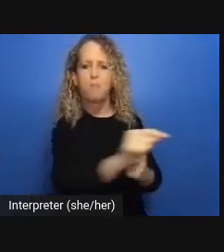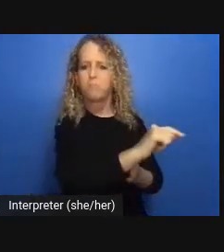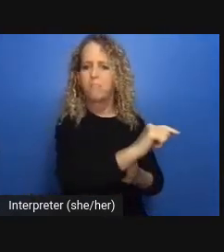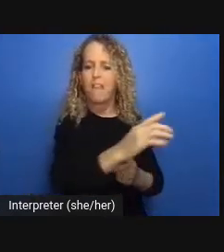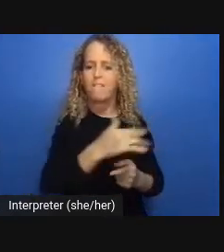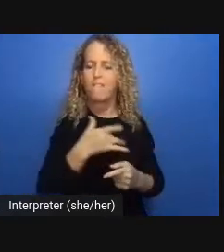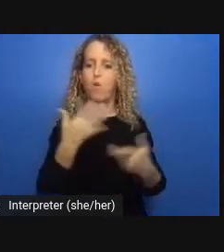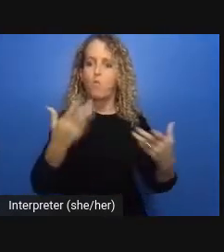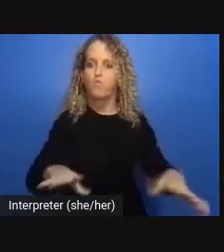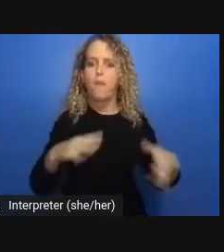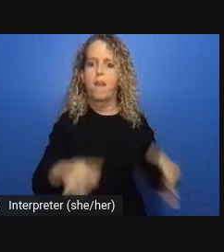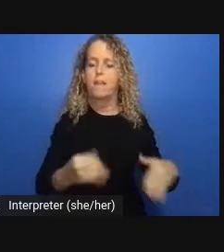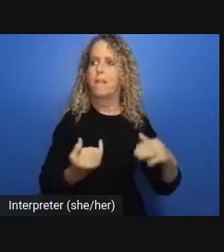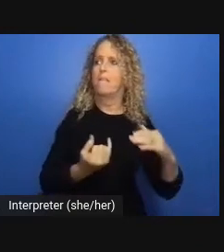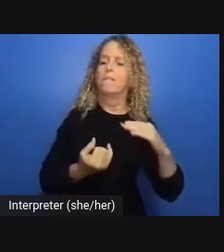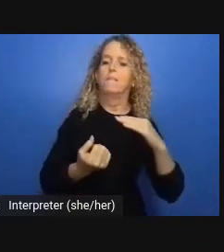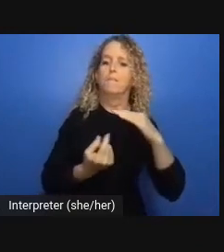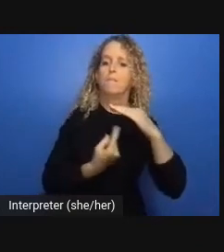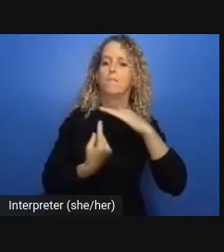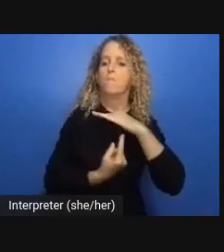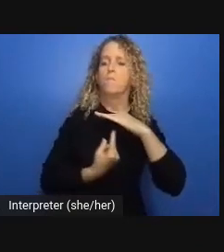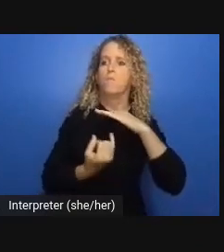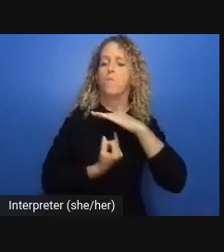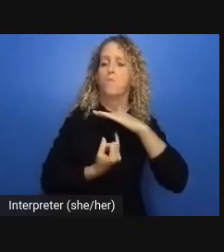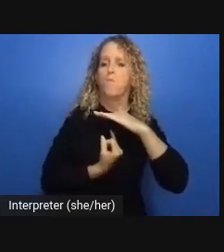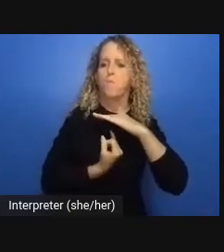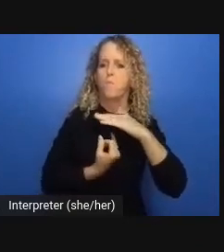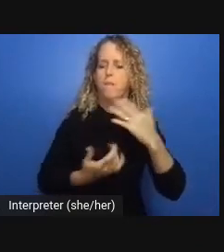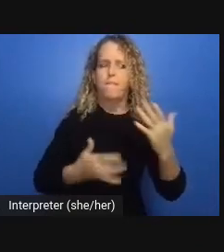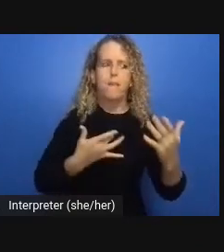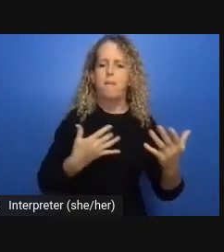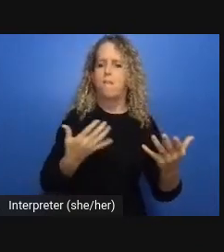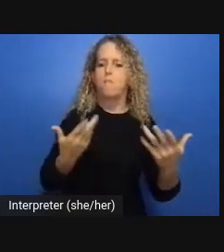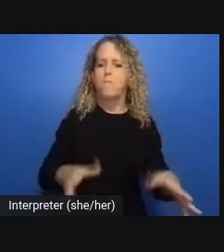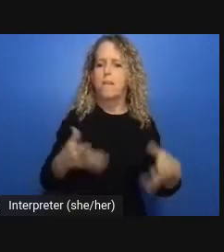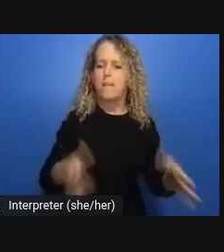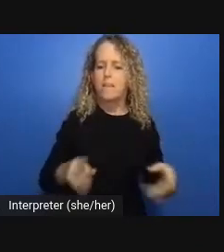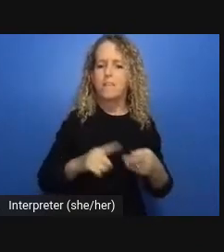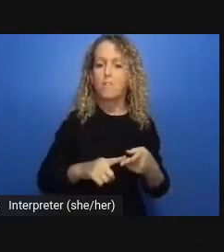information afterwards it's called our police obsolete breaking cycles of violence through